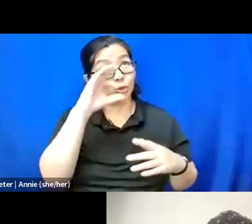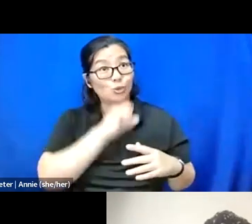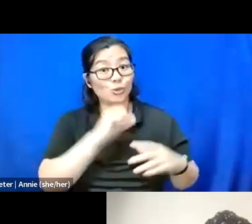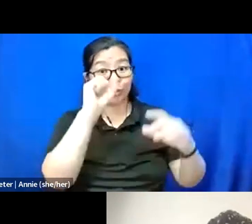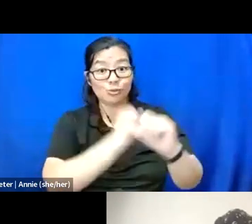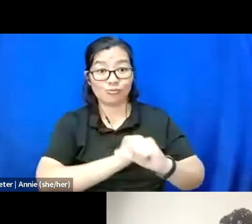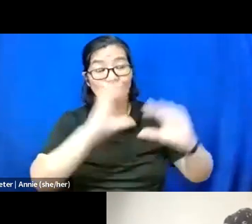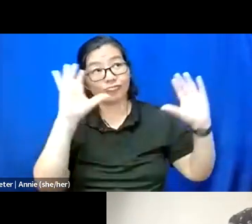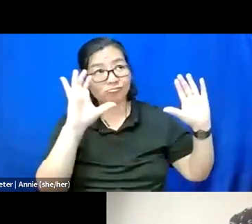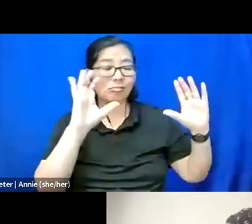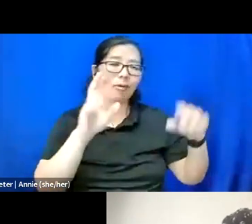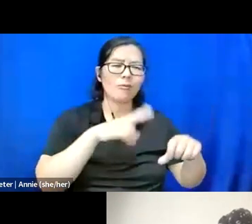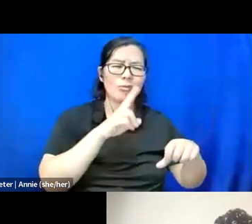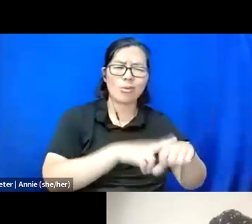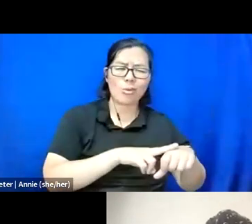of course we're the ones going to be cared for.